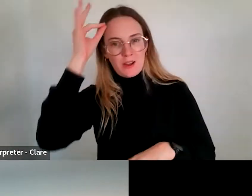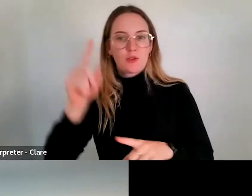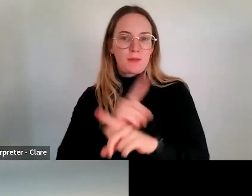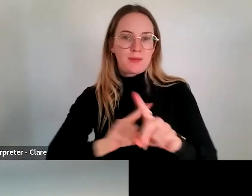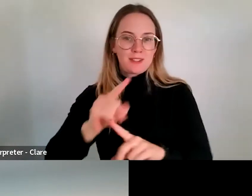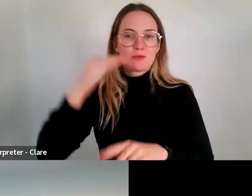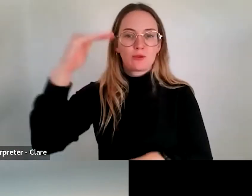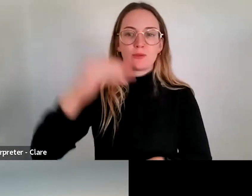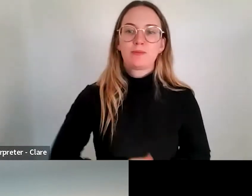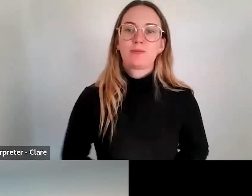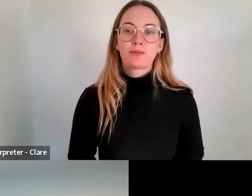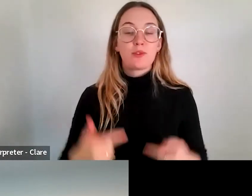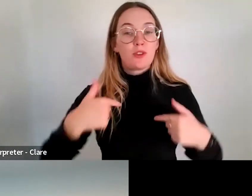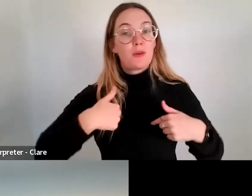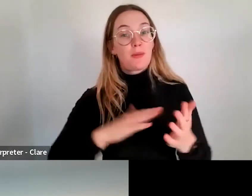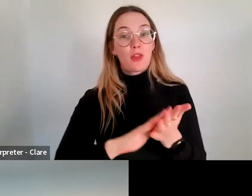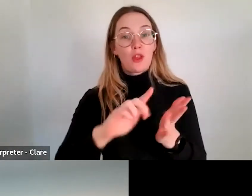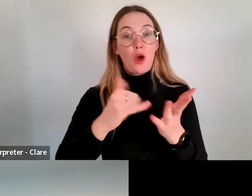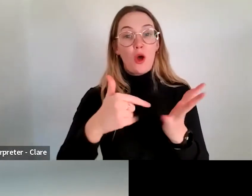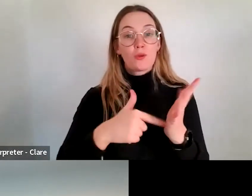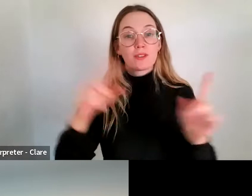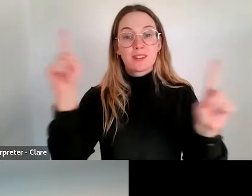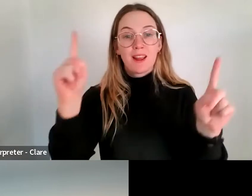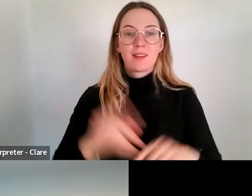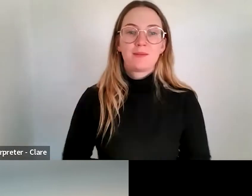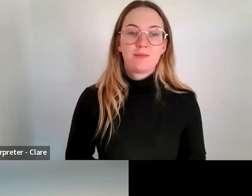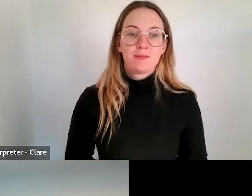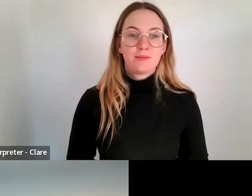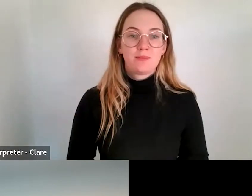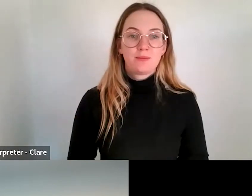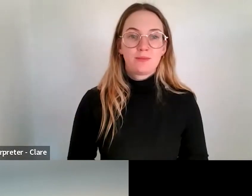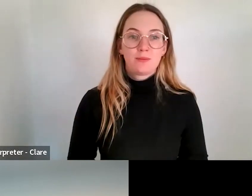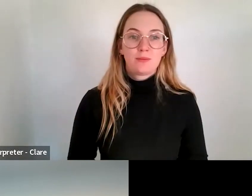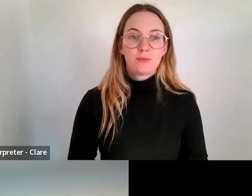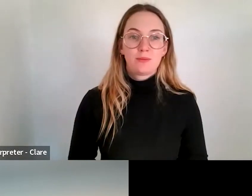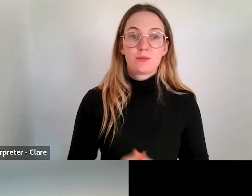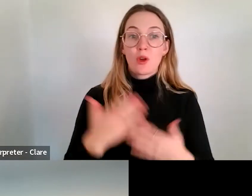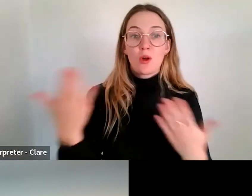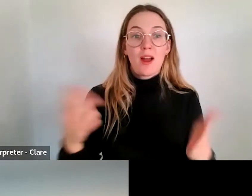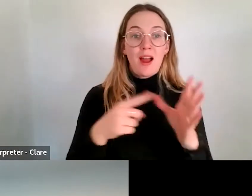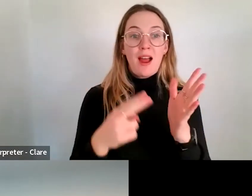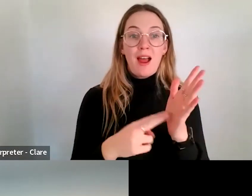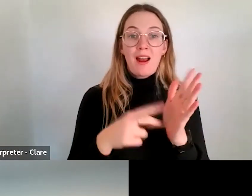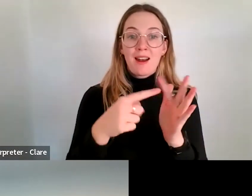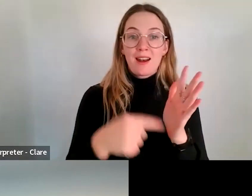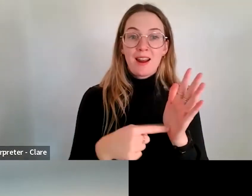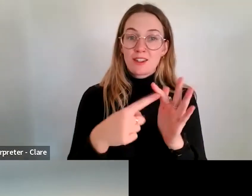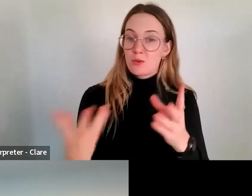And I'll be your host today. And joining me is Annette Madden. Hi, everyone.